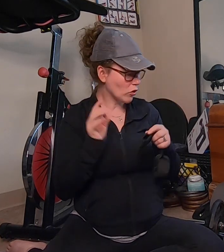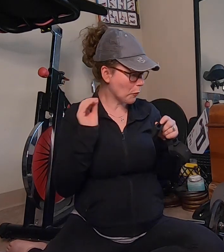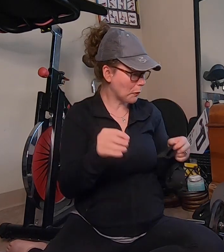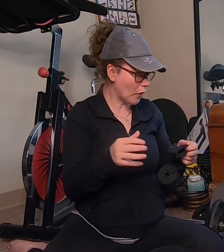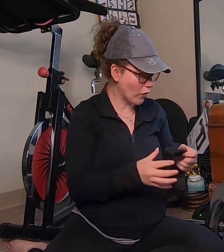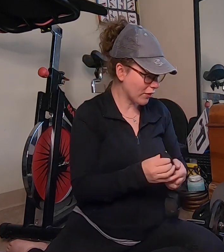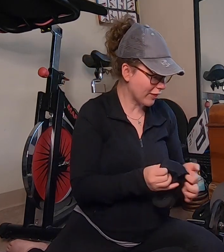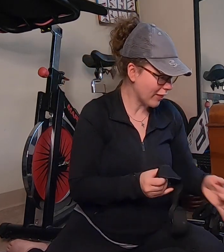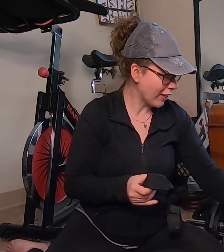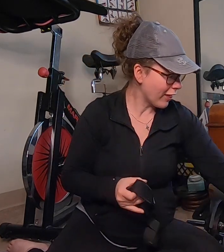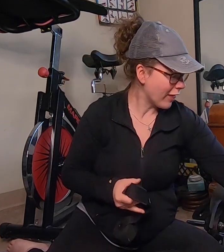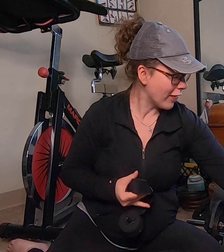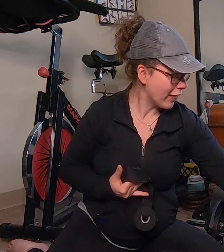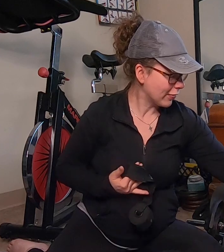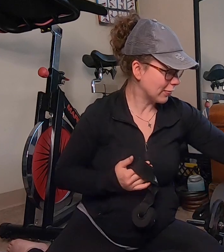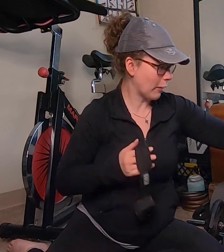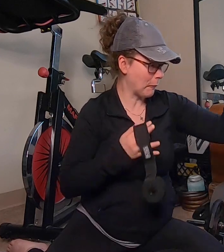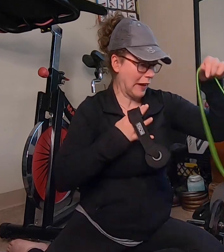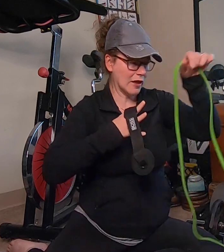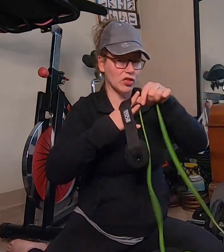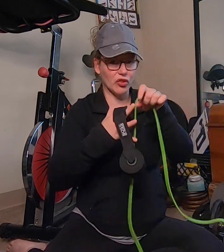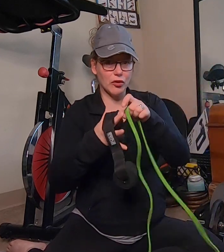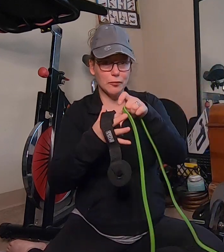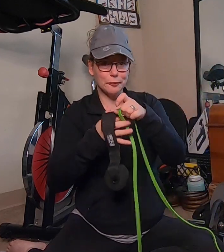to put the band through